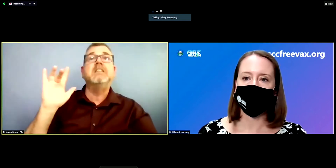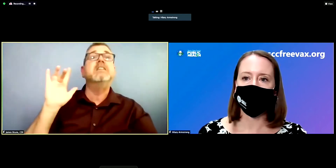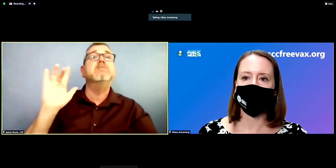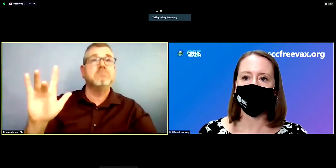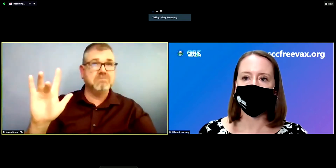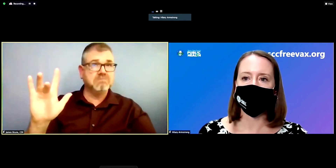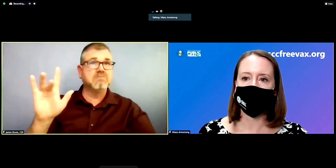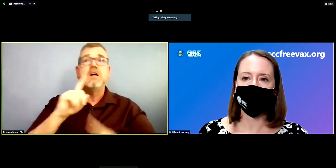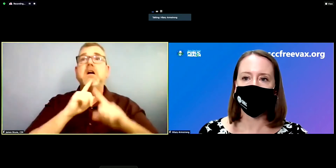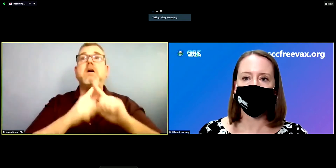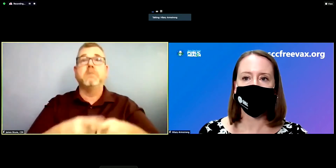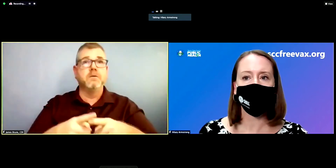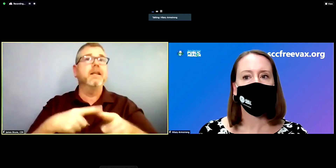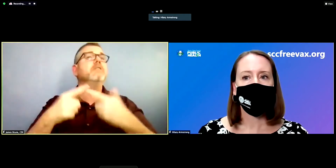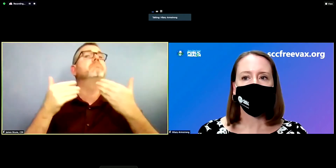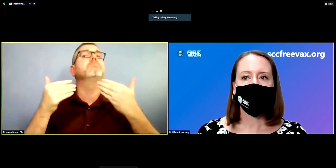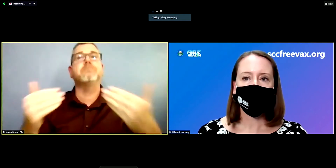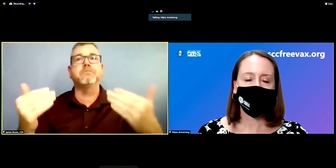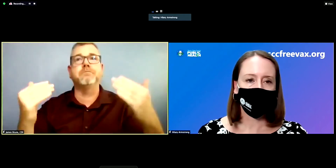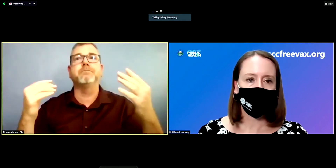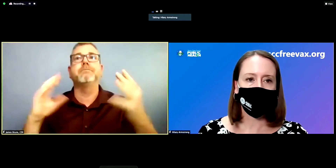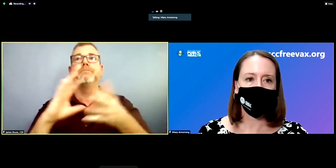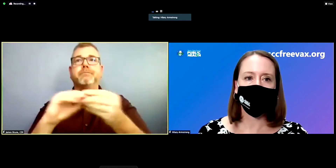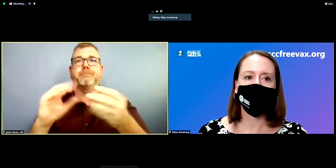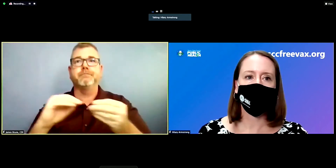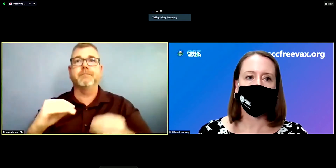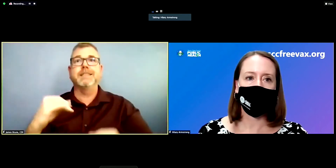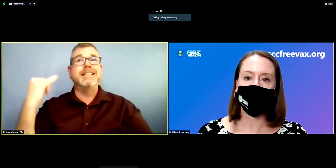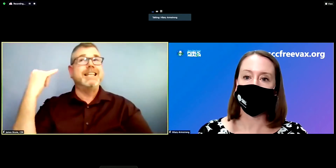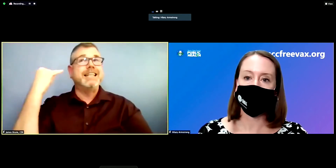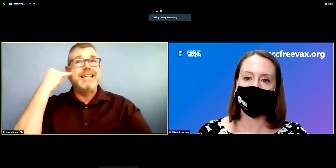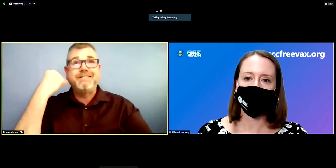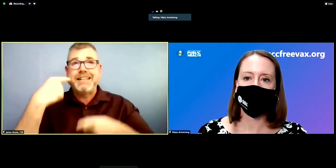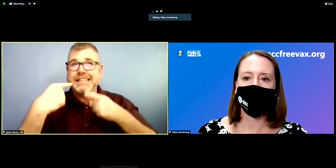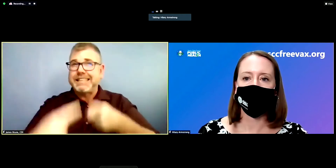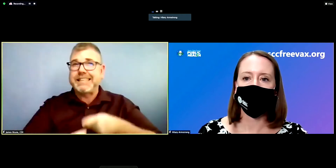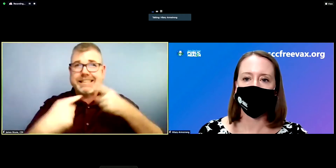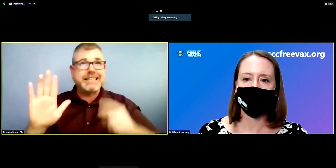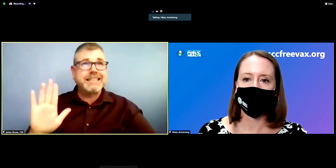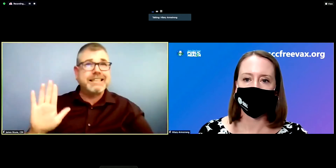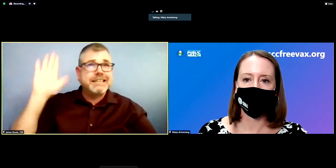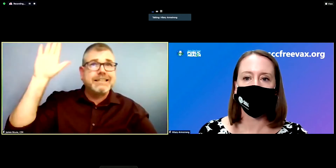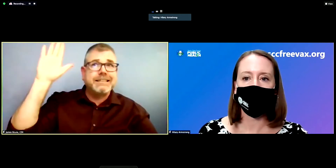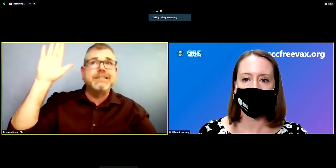using the raise hand function, please feel free to put a message in the question and answer, and